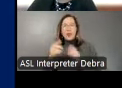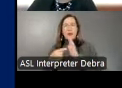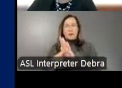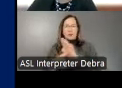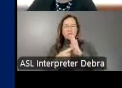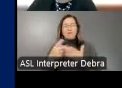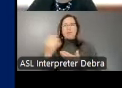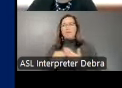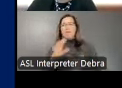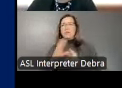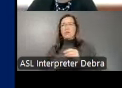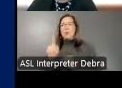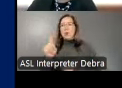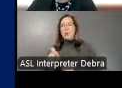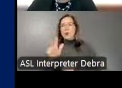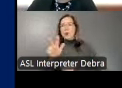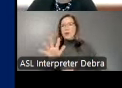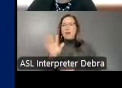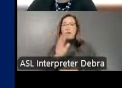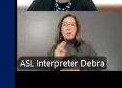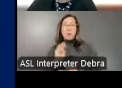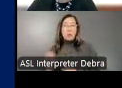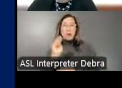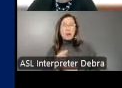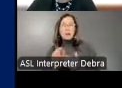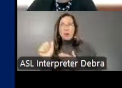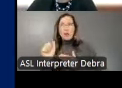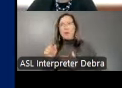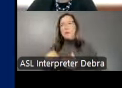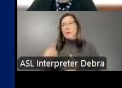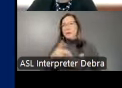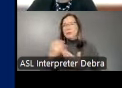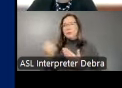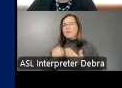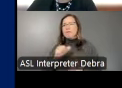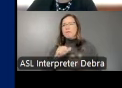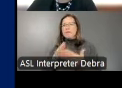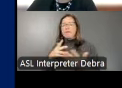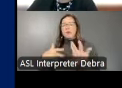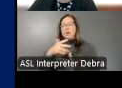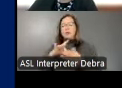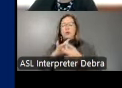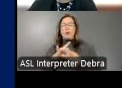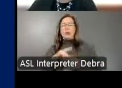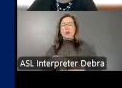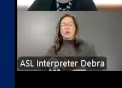totaling $1.35 million. These projects address social connection, belonging, and mental health